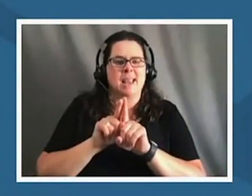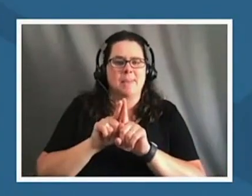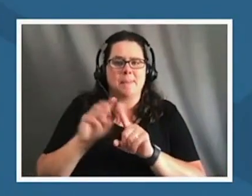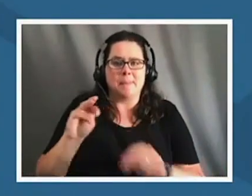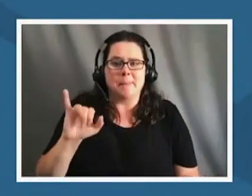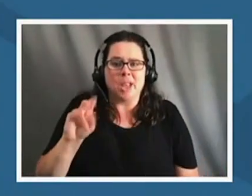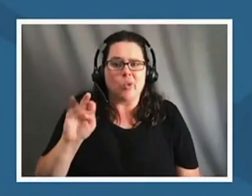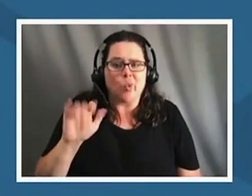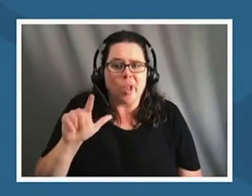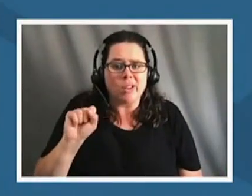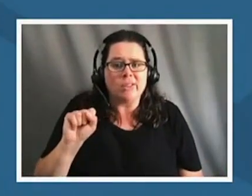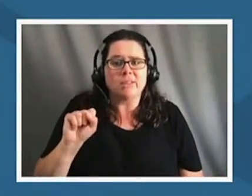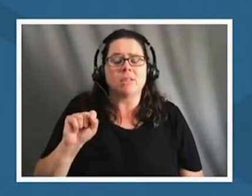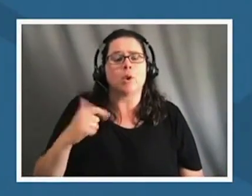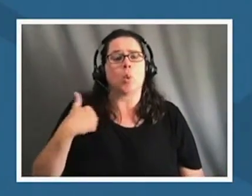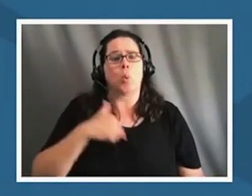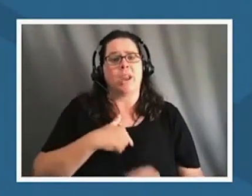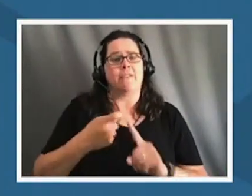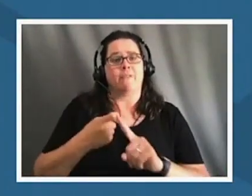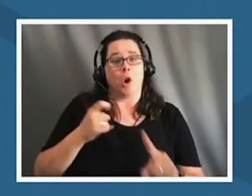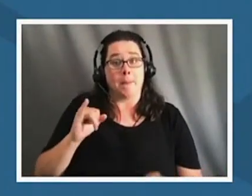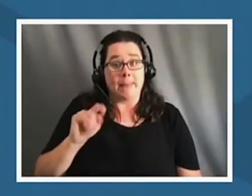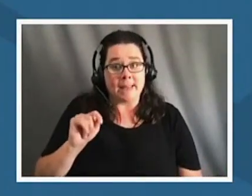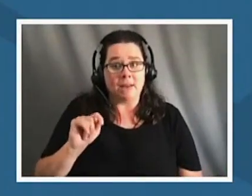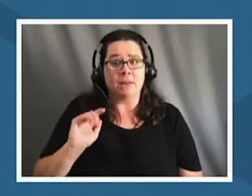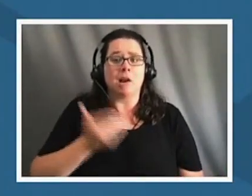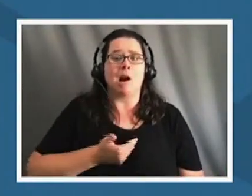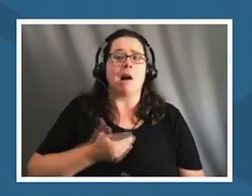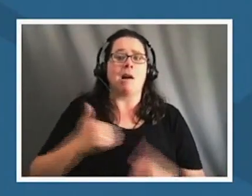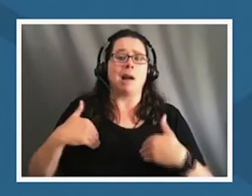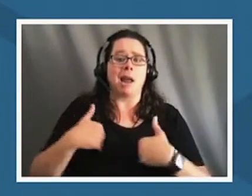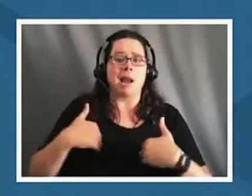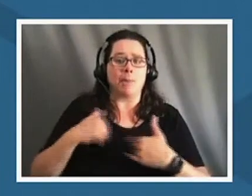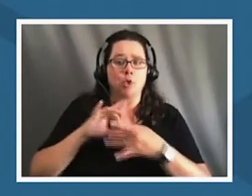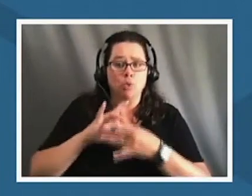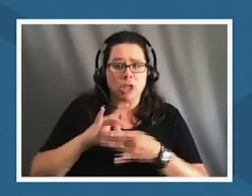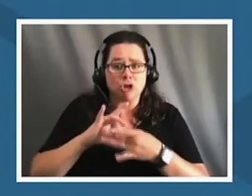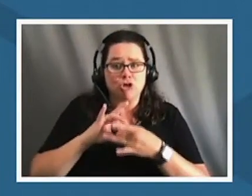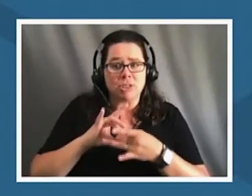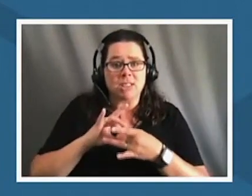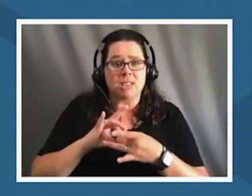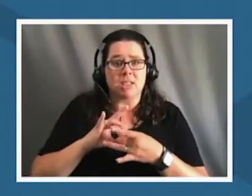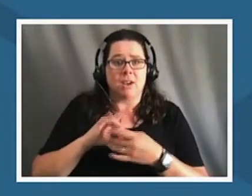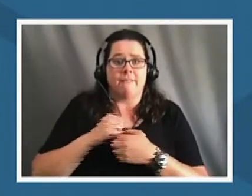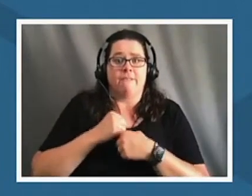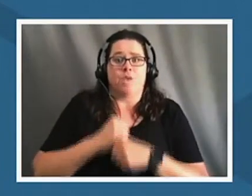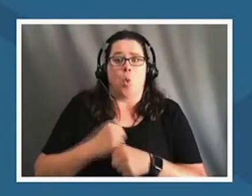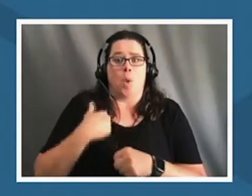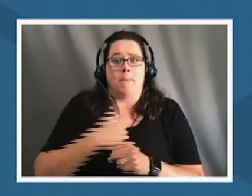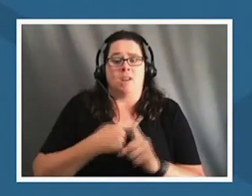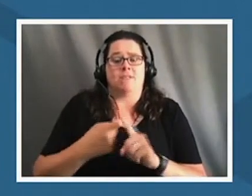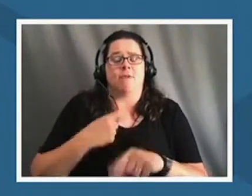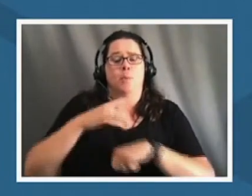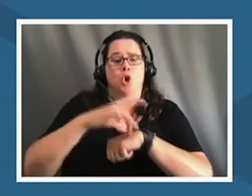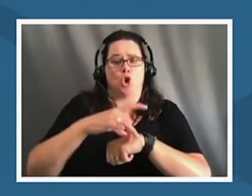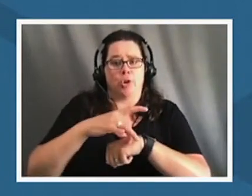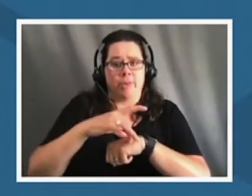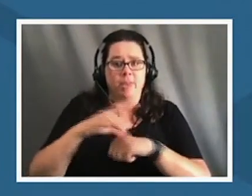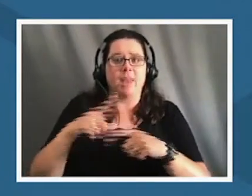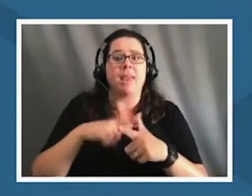we we come from it the our animal relations formed us